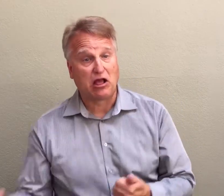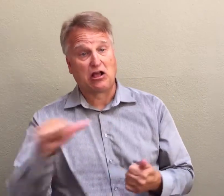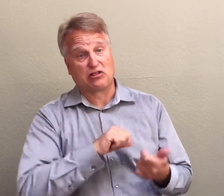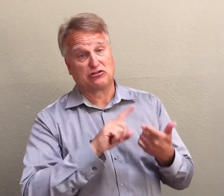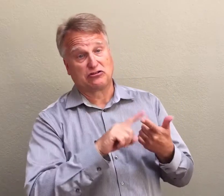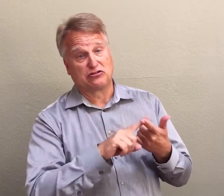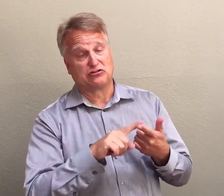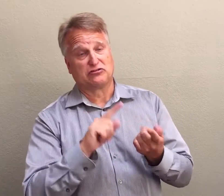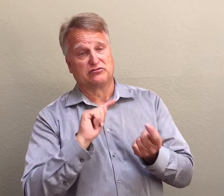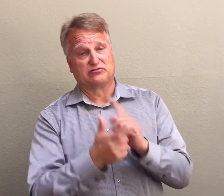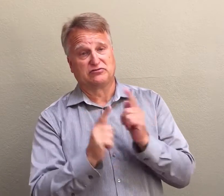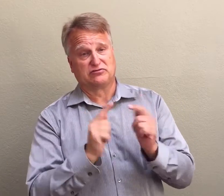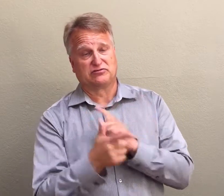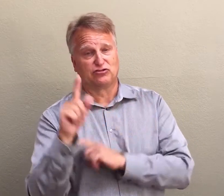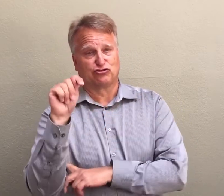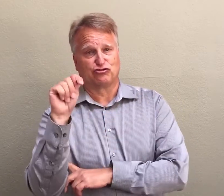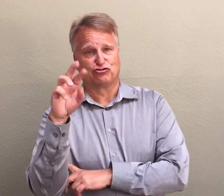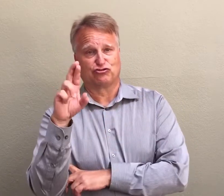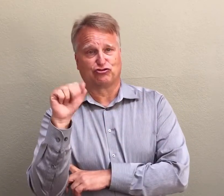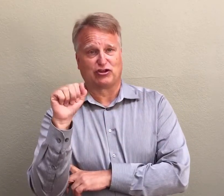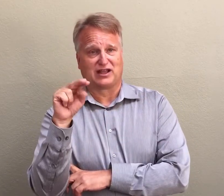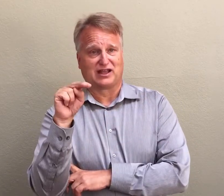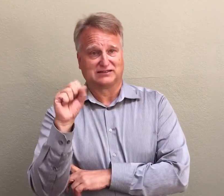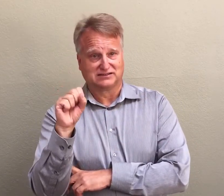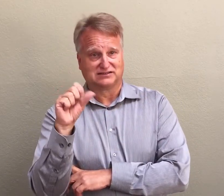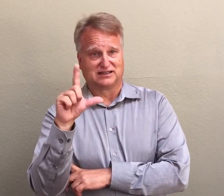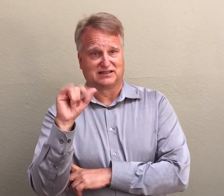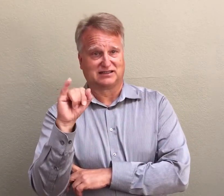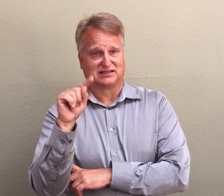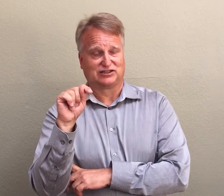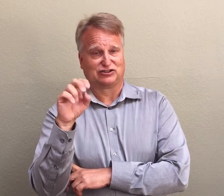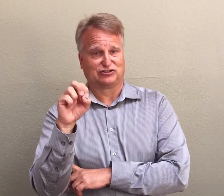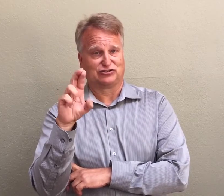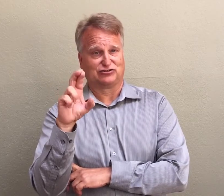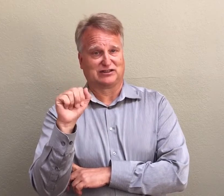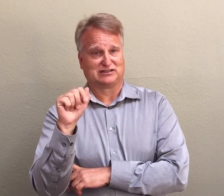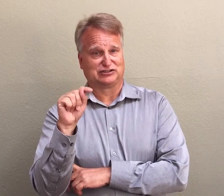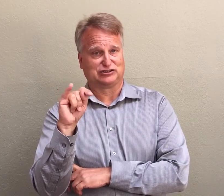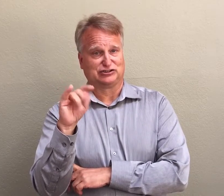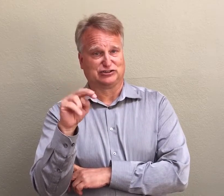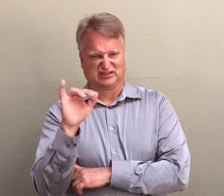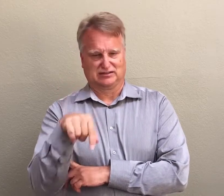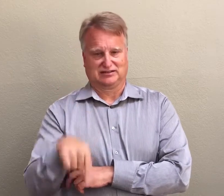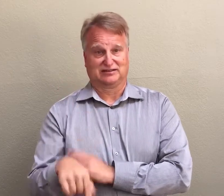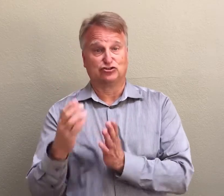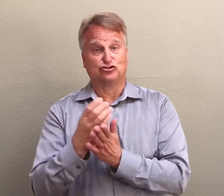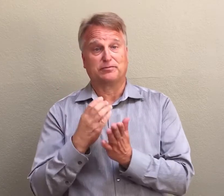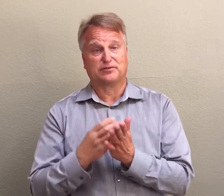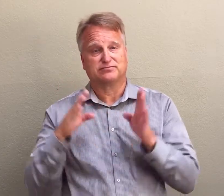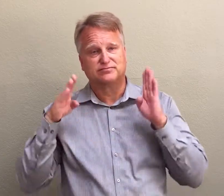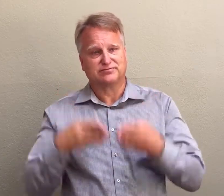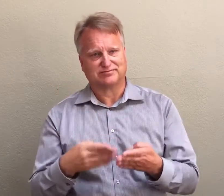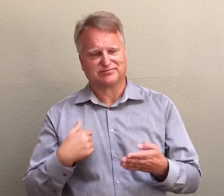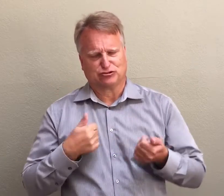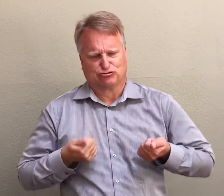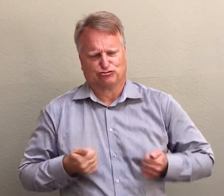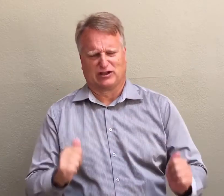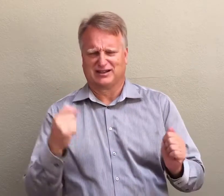Another option is the use of transliteration service, which is what this chapter focuses on.